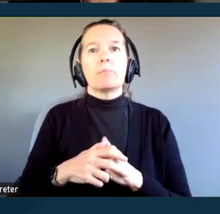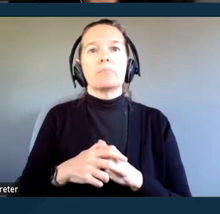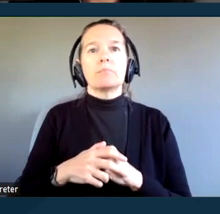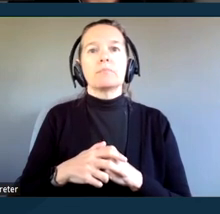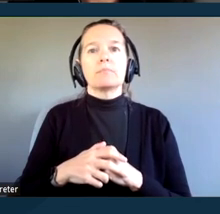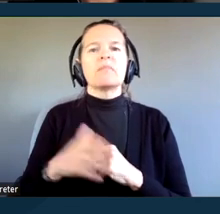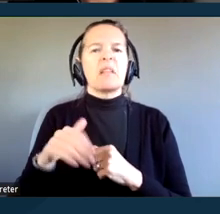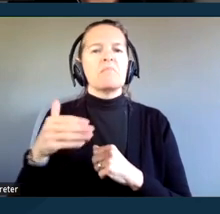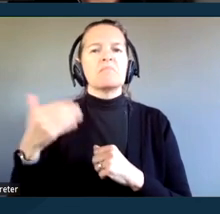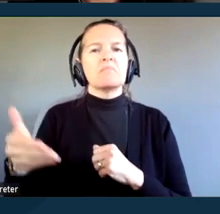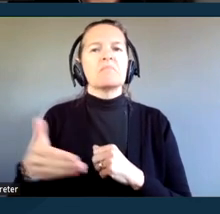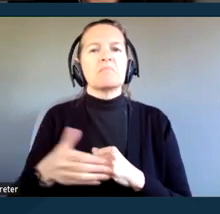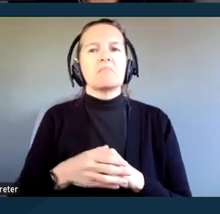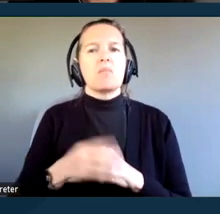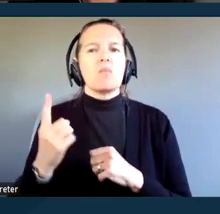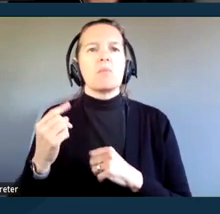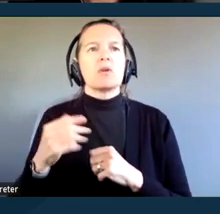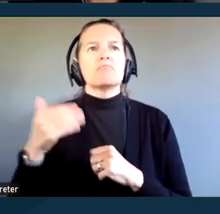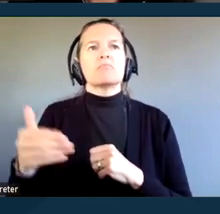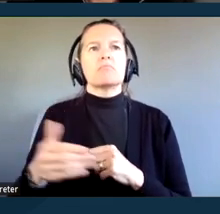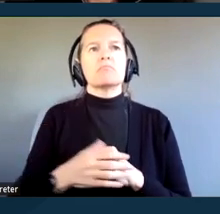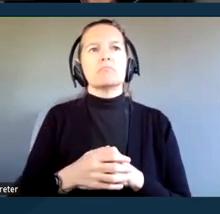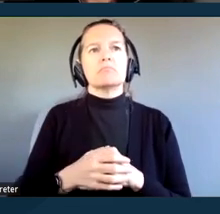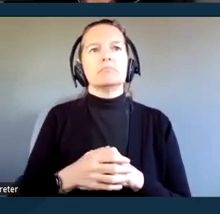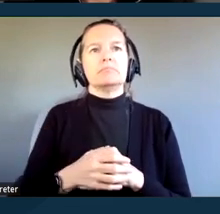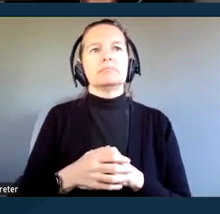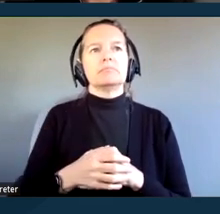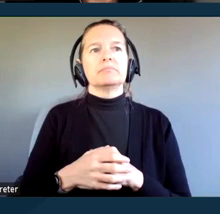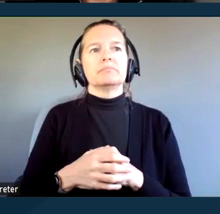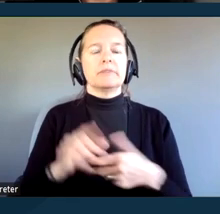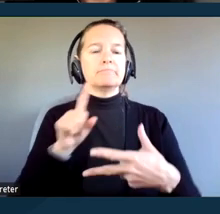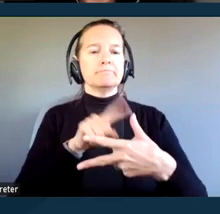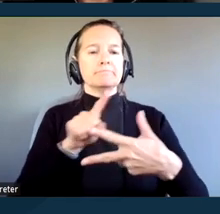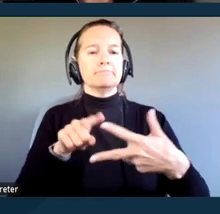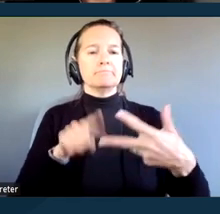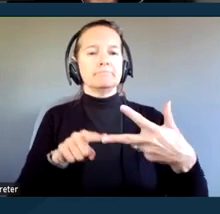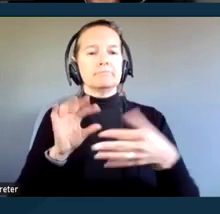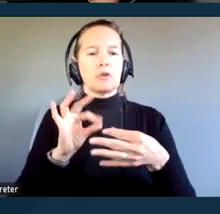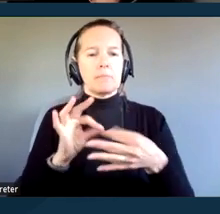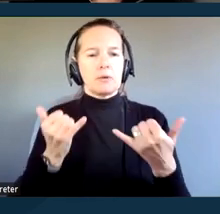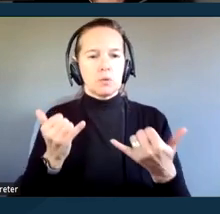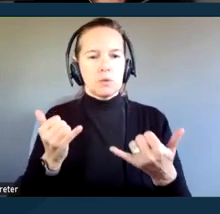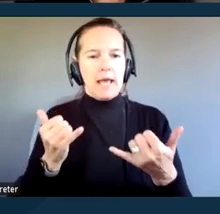You can go ahead and forward one more. So the agenda today is quite simple,